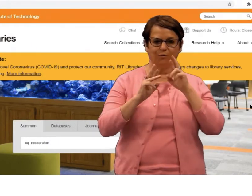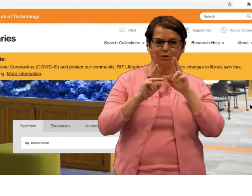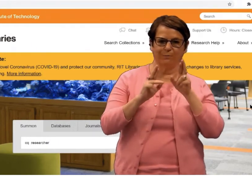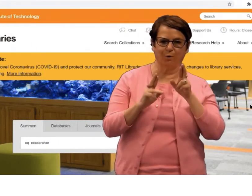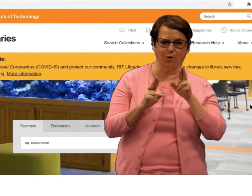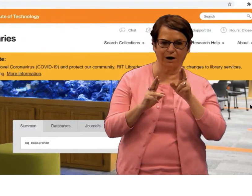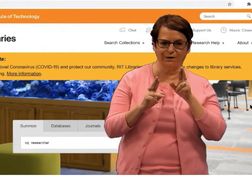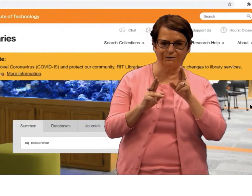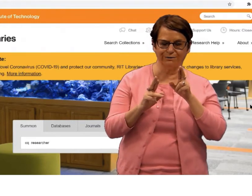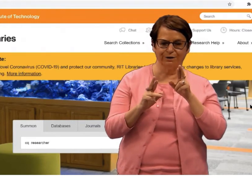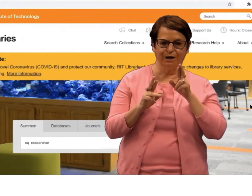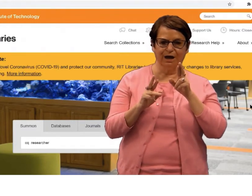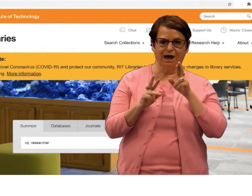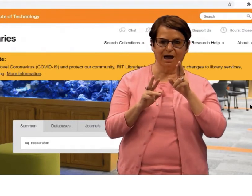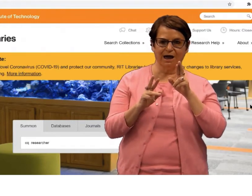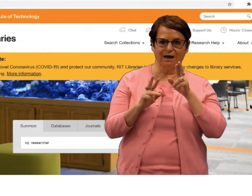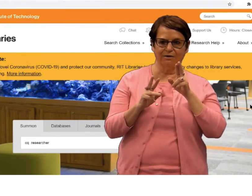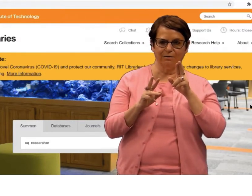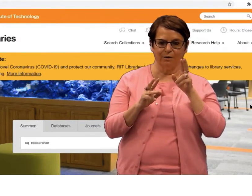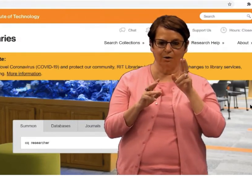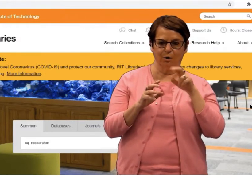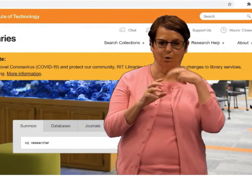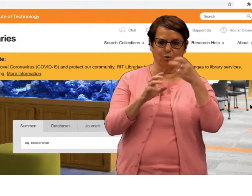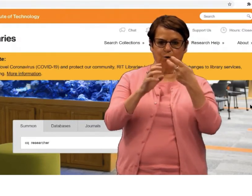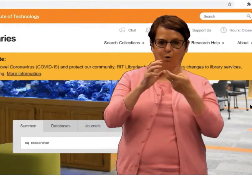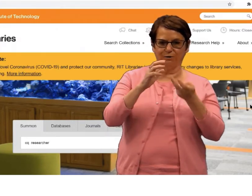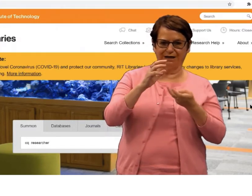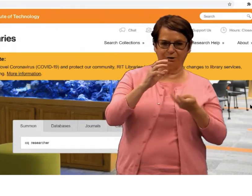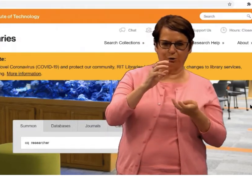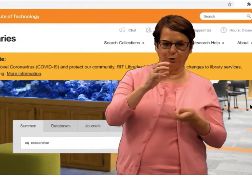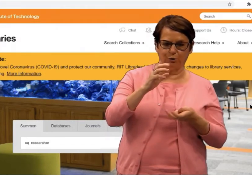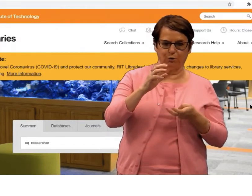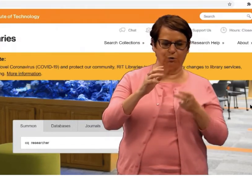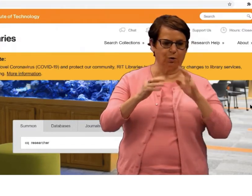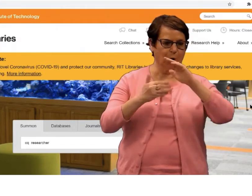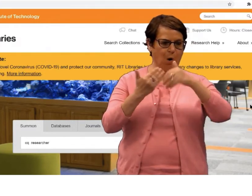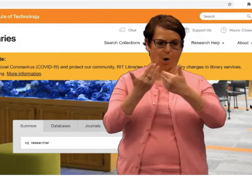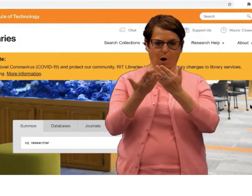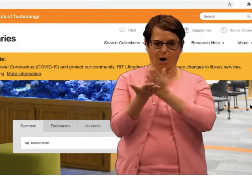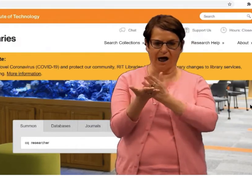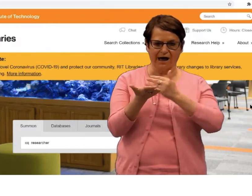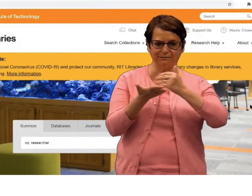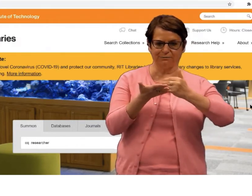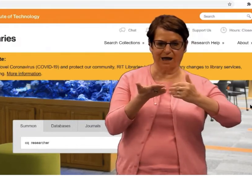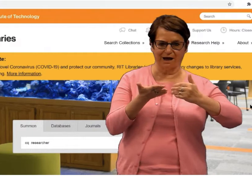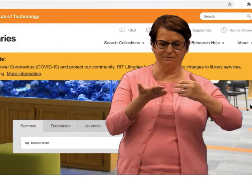CQ Researcher has long reports, and it delves